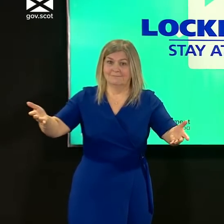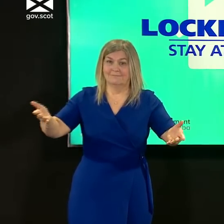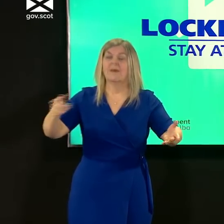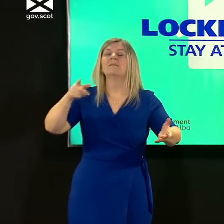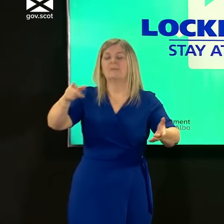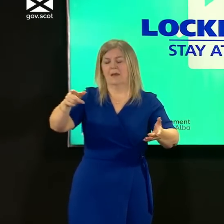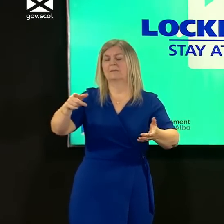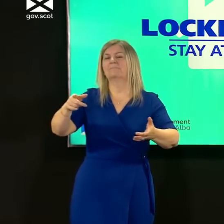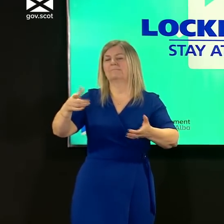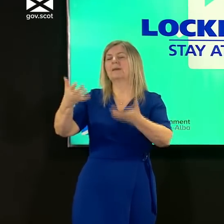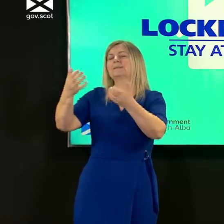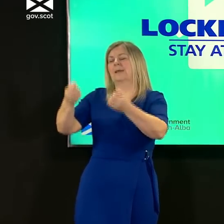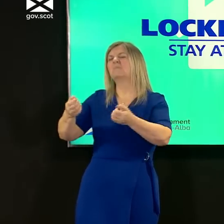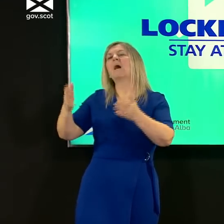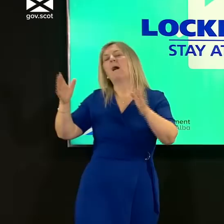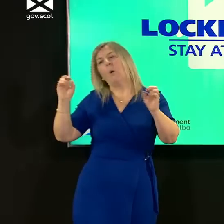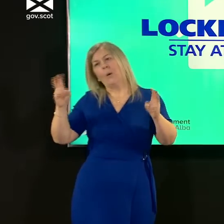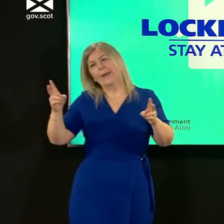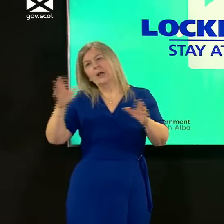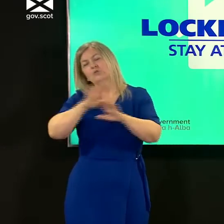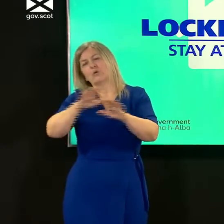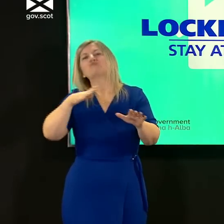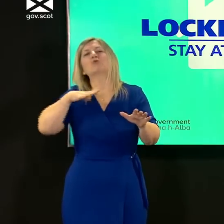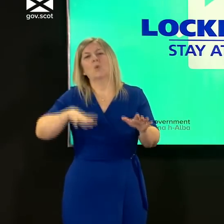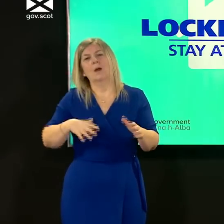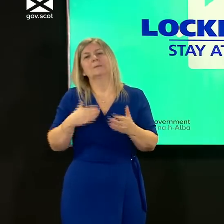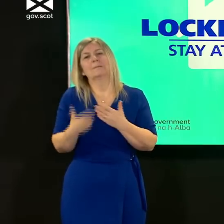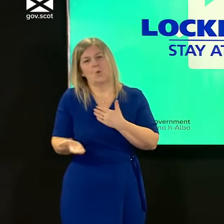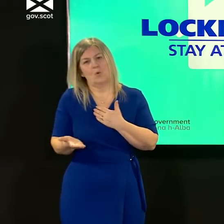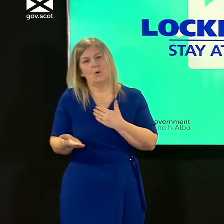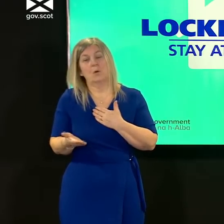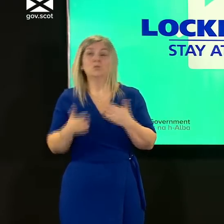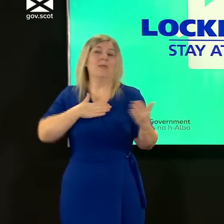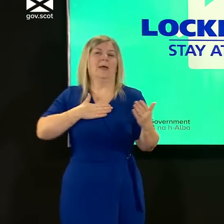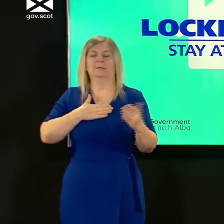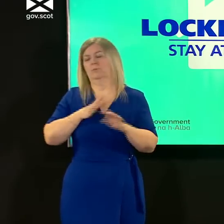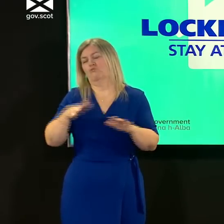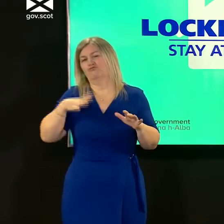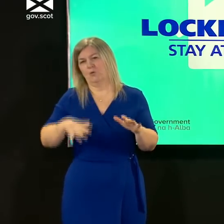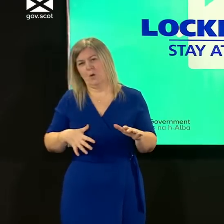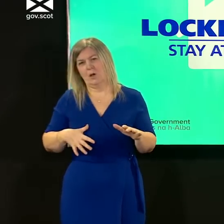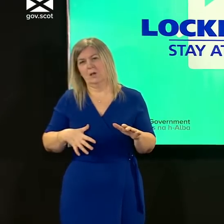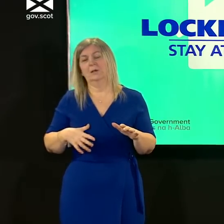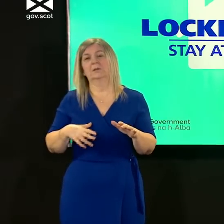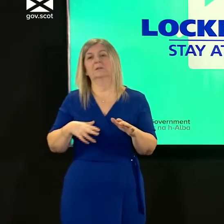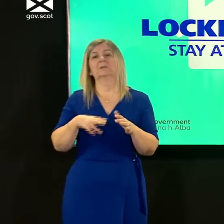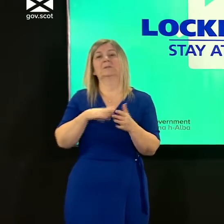they would like it but it was not required hc1 one of the major providers in scotland